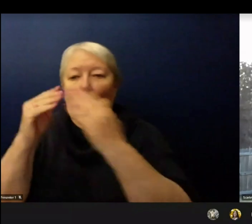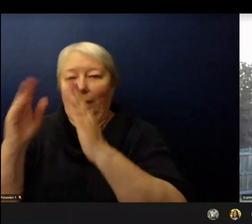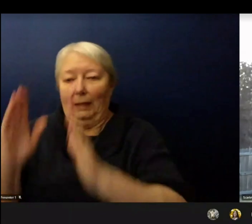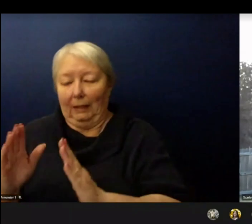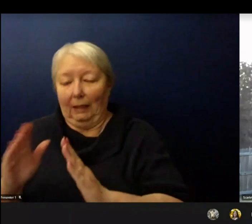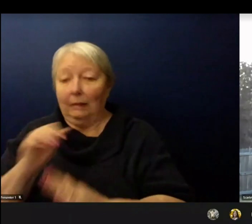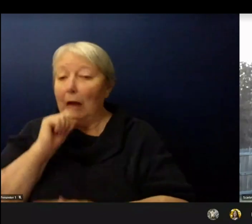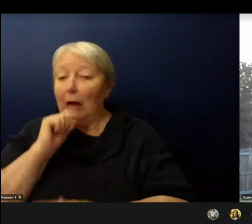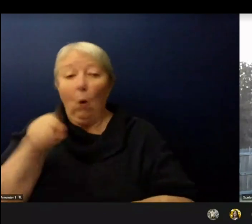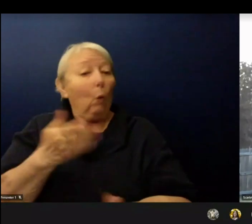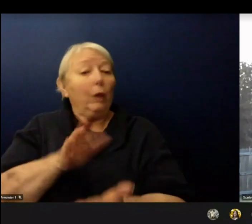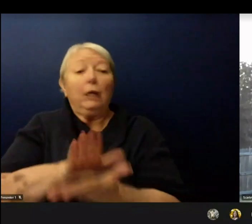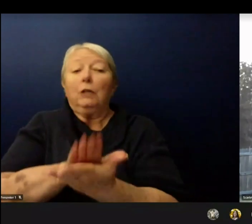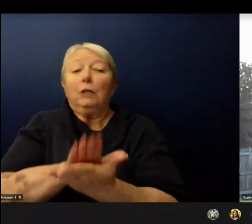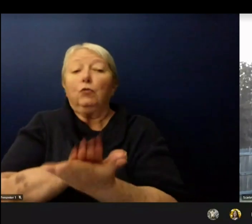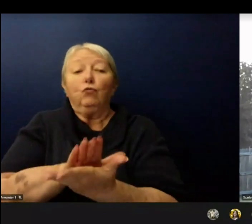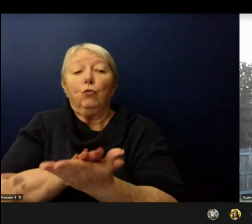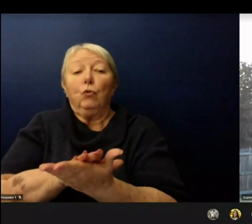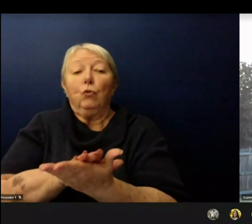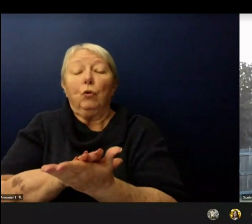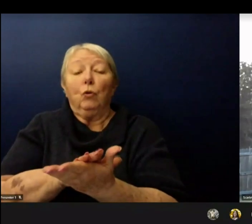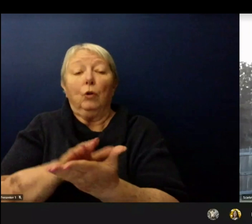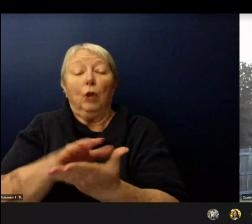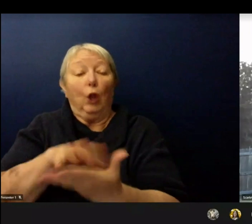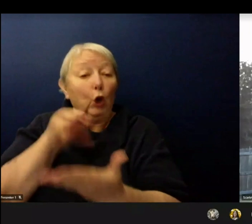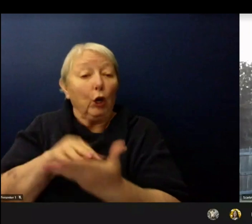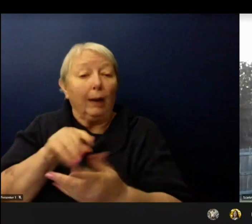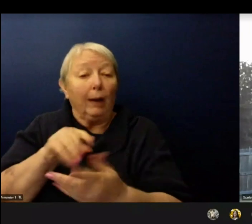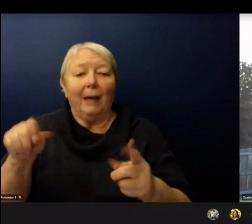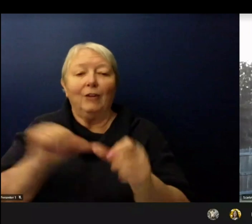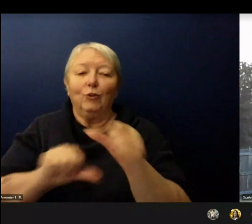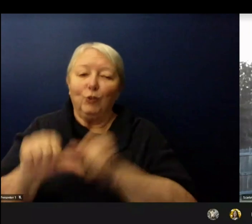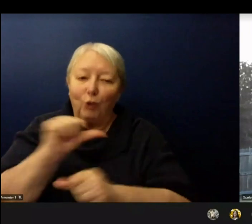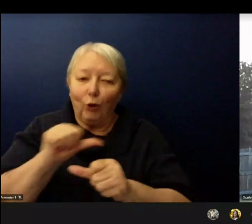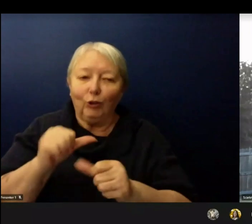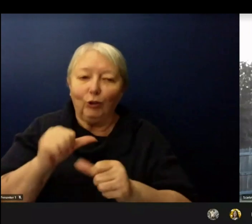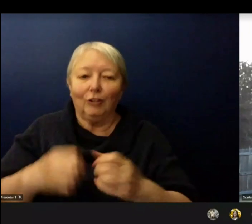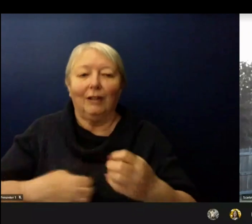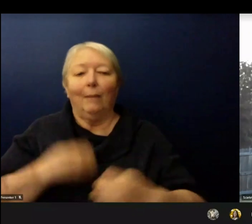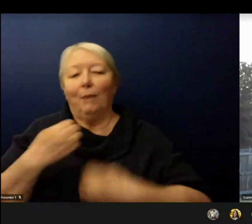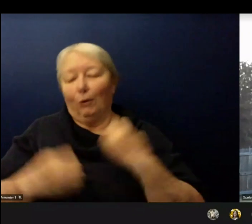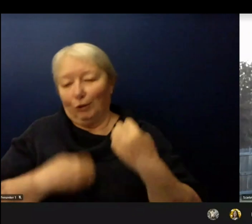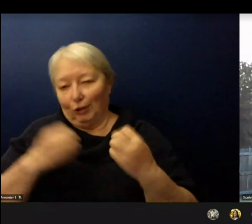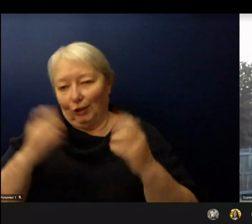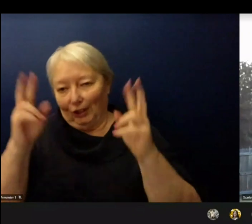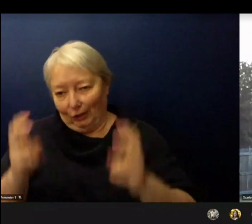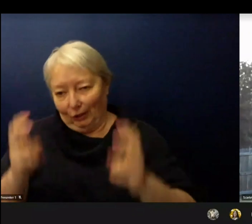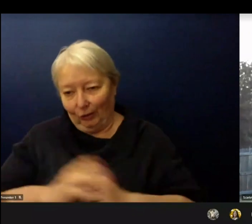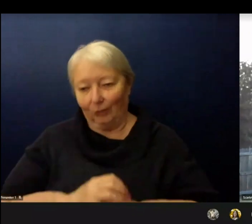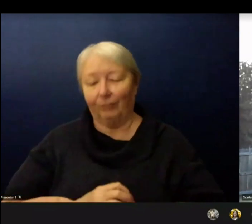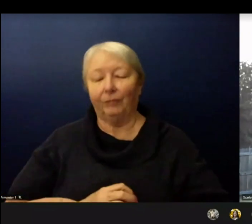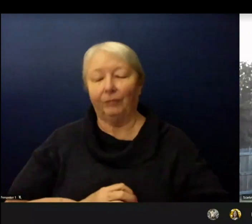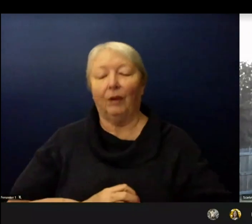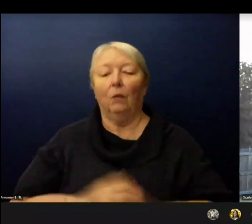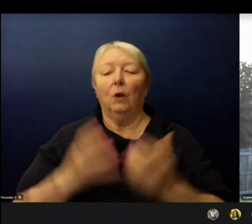I know that this is a lot of information and there will be a lot of questions. We will try and answer as many as we can today.